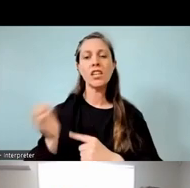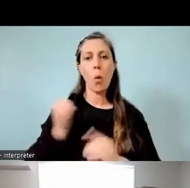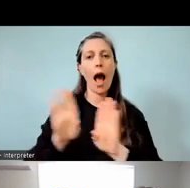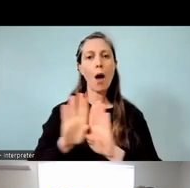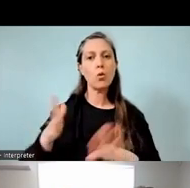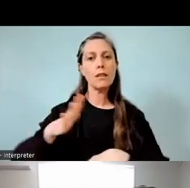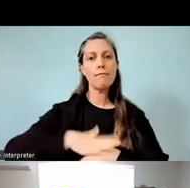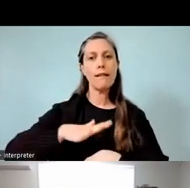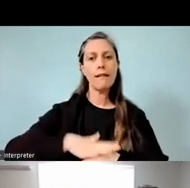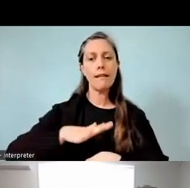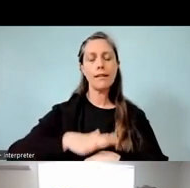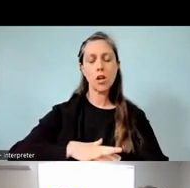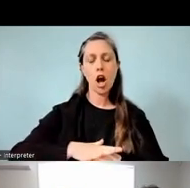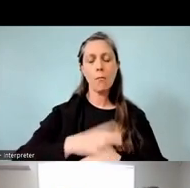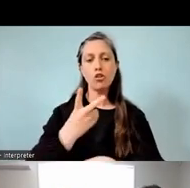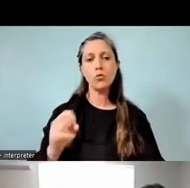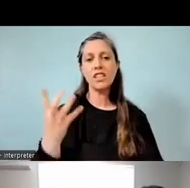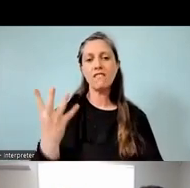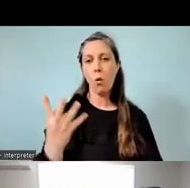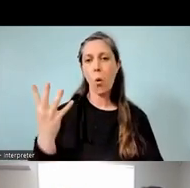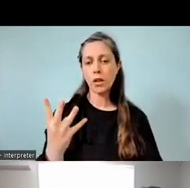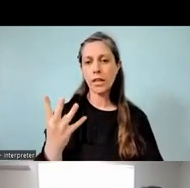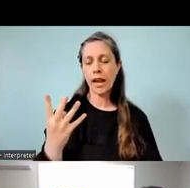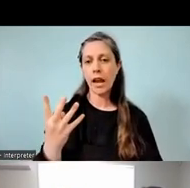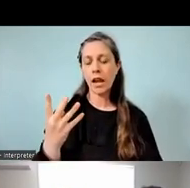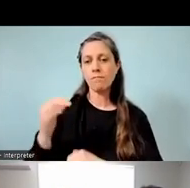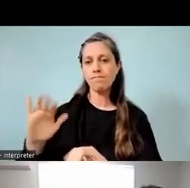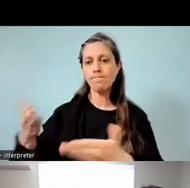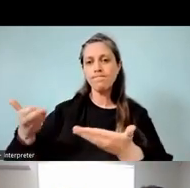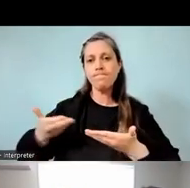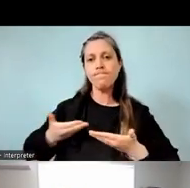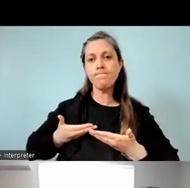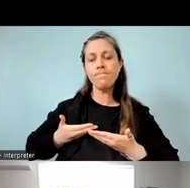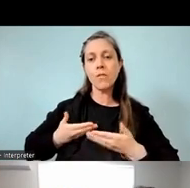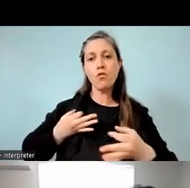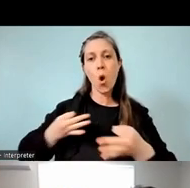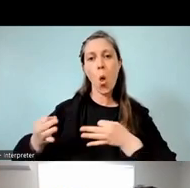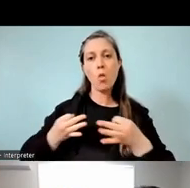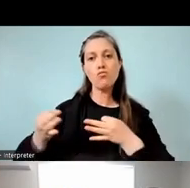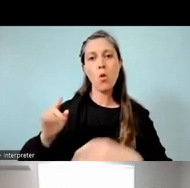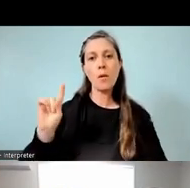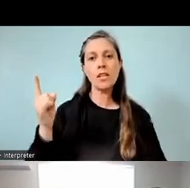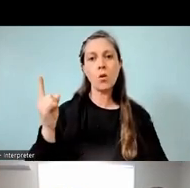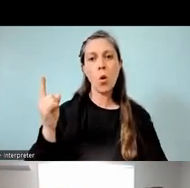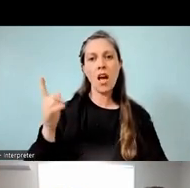And even in 2014 when I won the position, we did talk about that, and it seemed like a distant memory